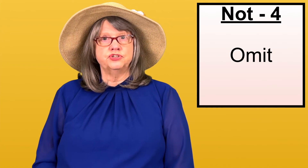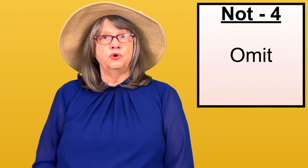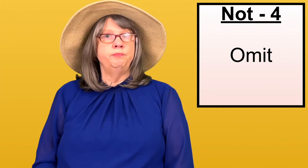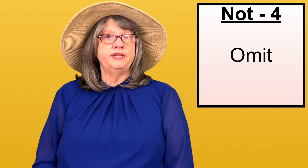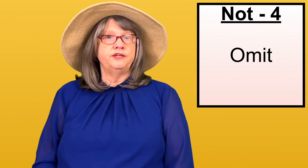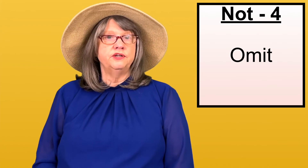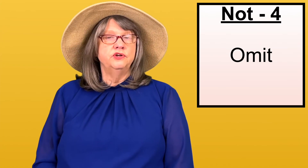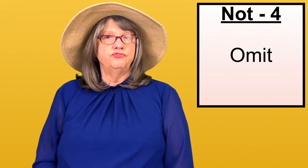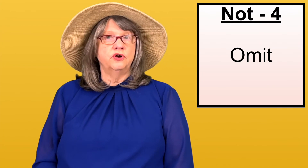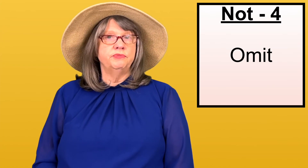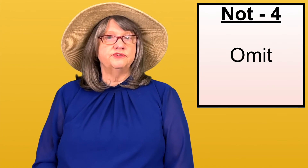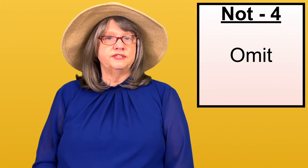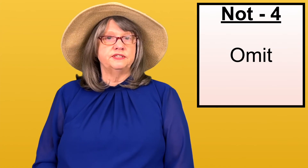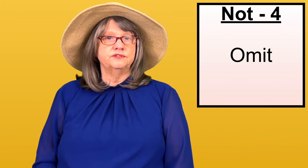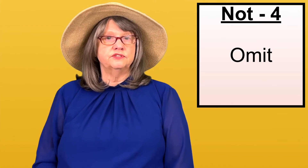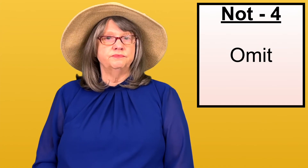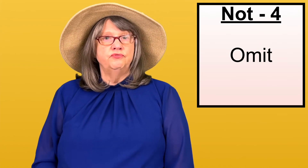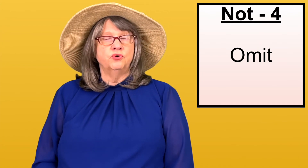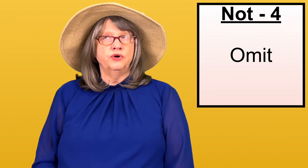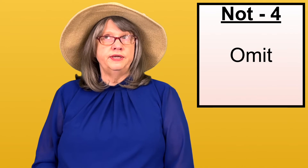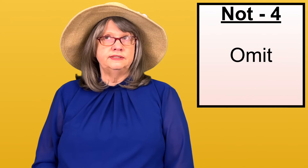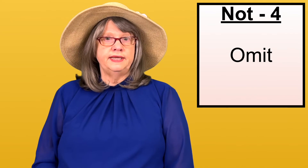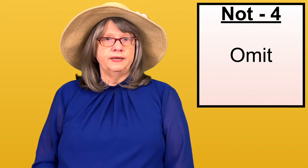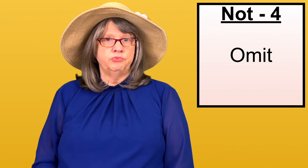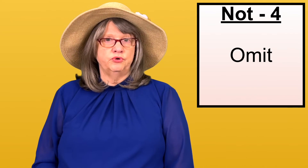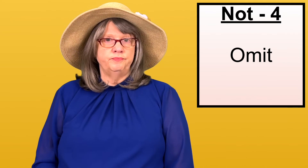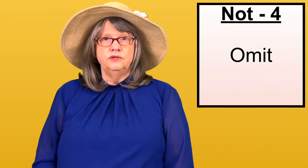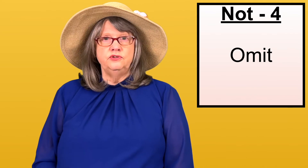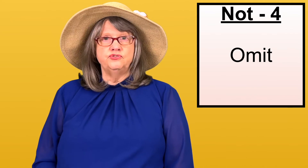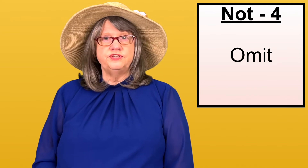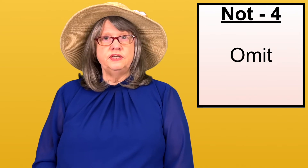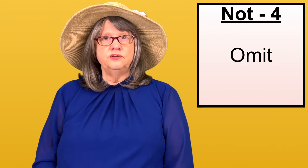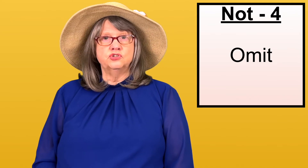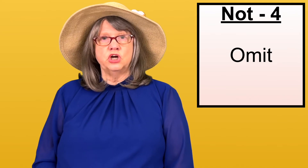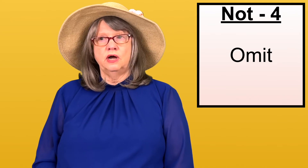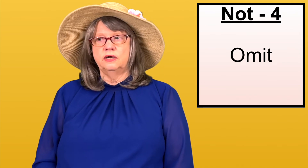omit it from the sentence. For example you see your child